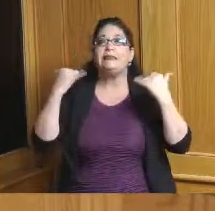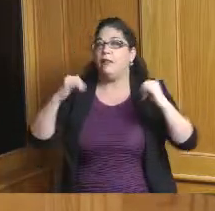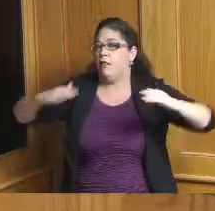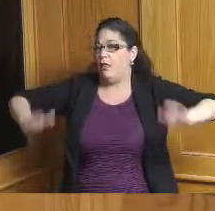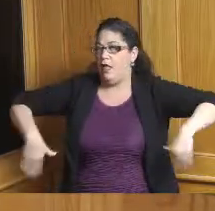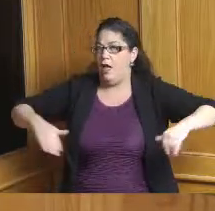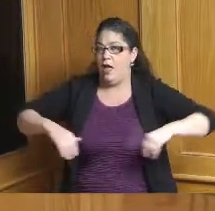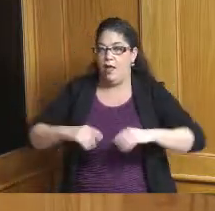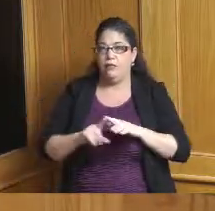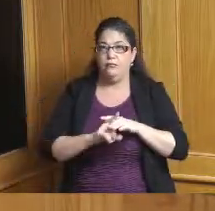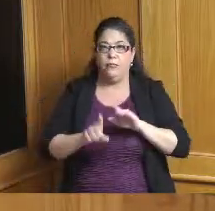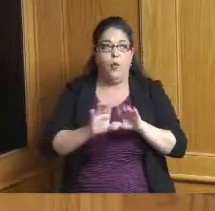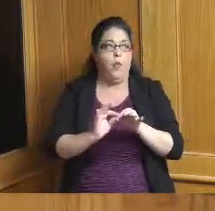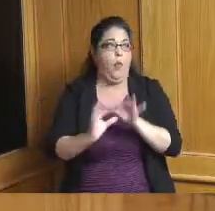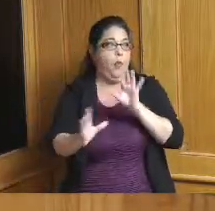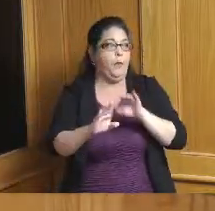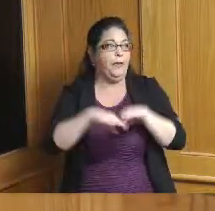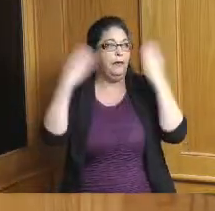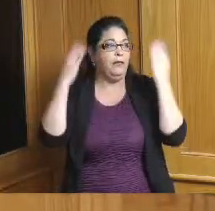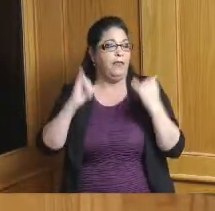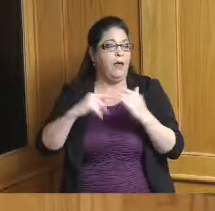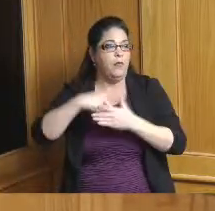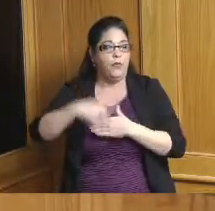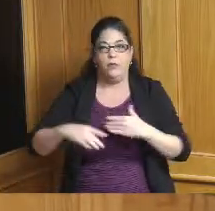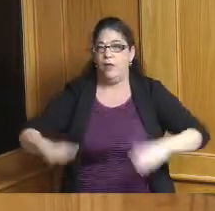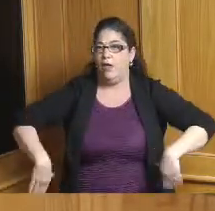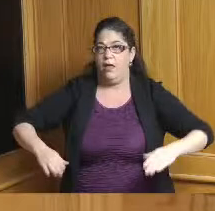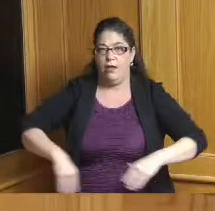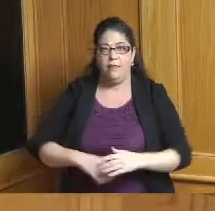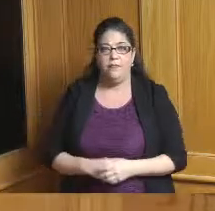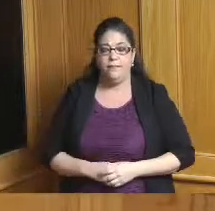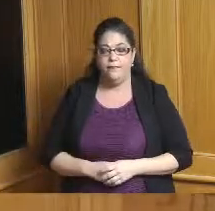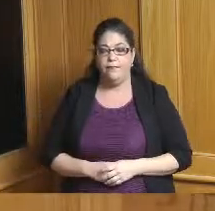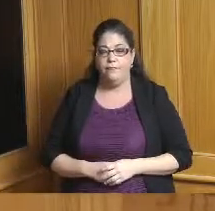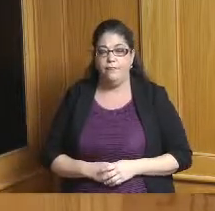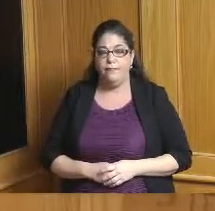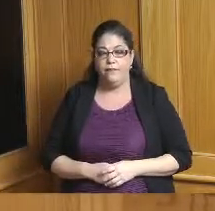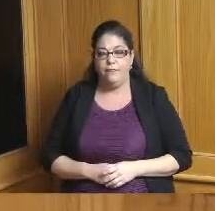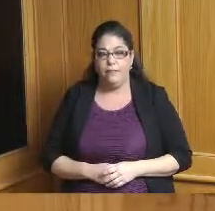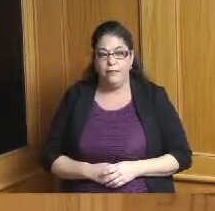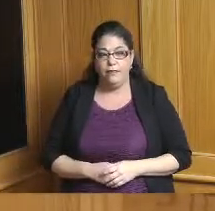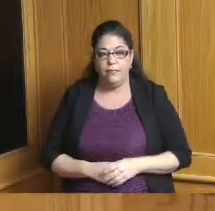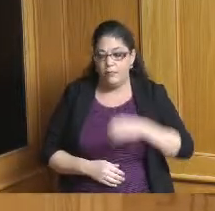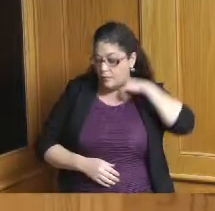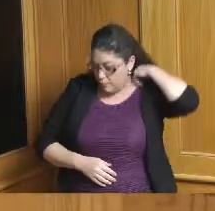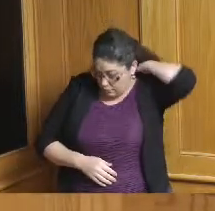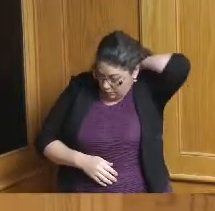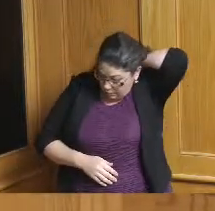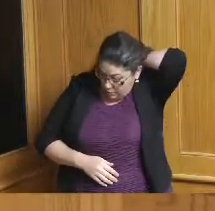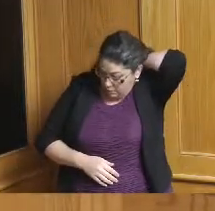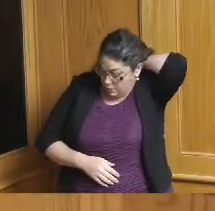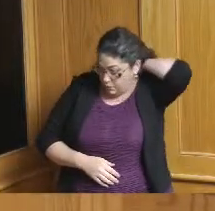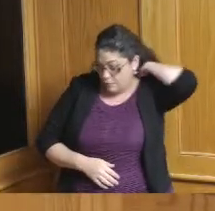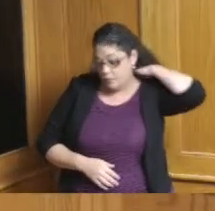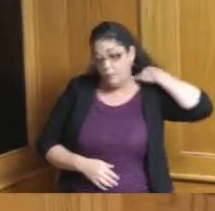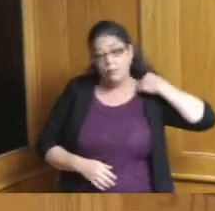ending today okay I did have some there were some interesting and very good findings in here